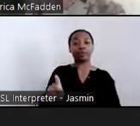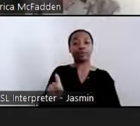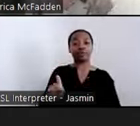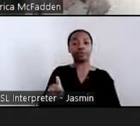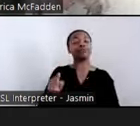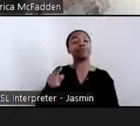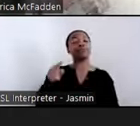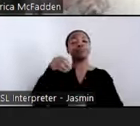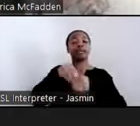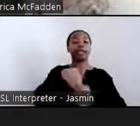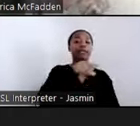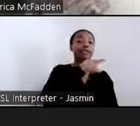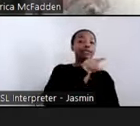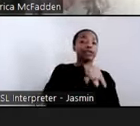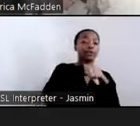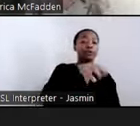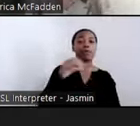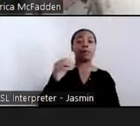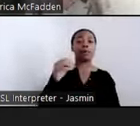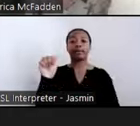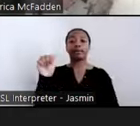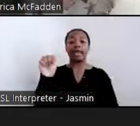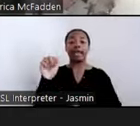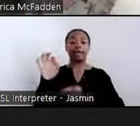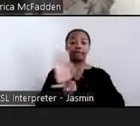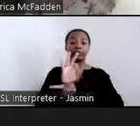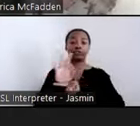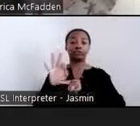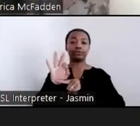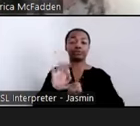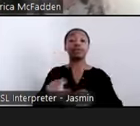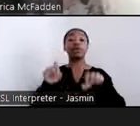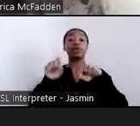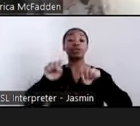in the Zoom dashboard. You can also email question or comment to